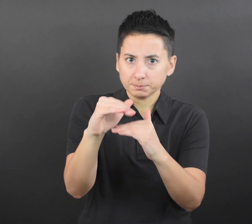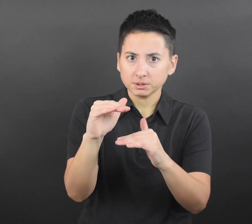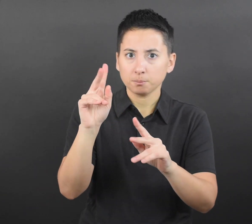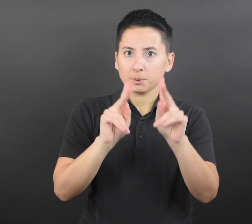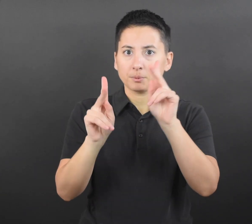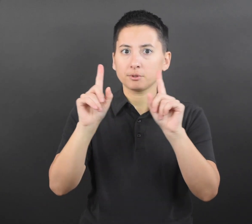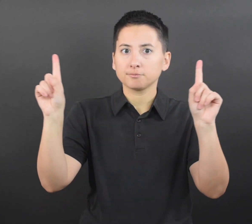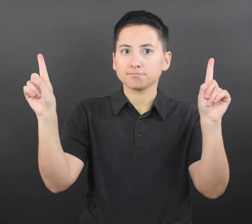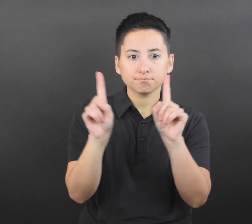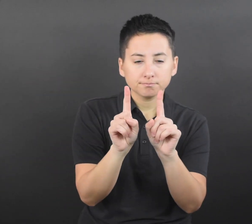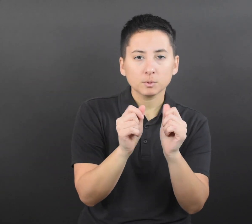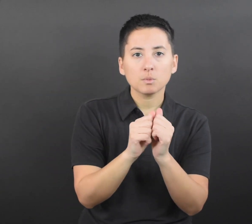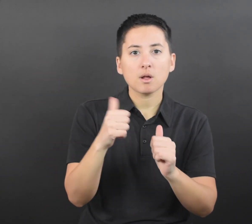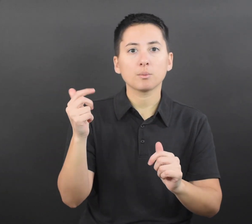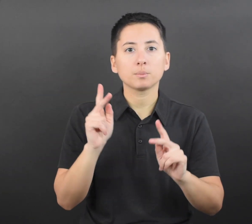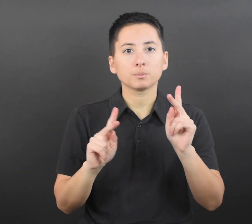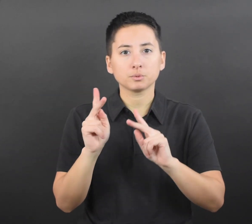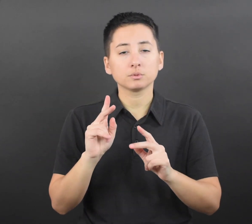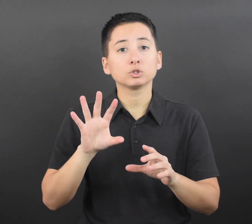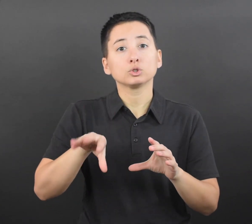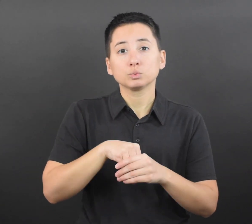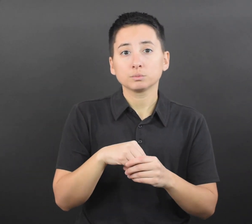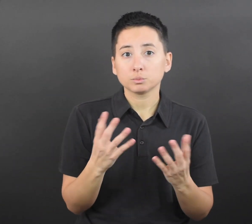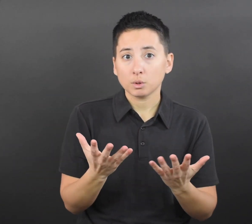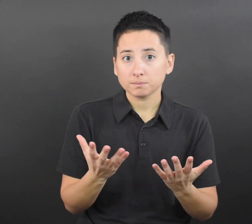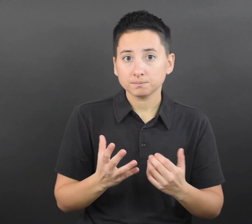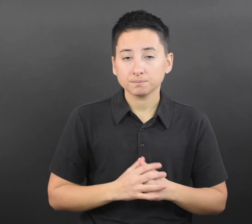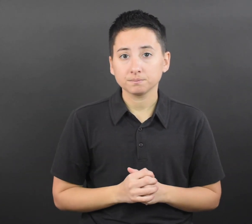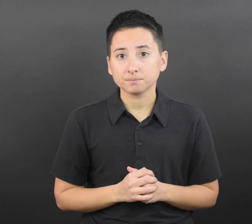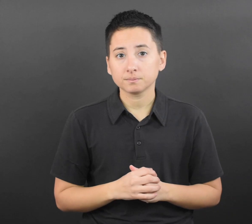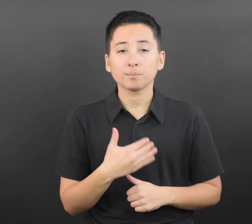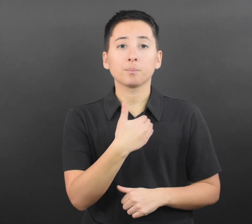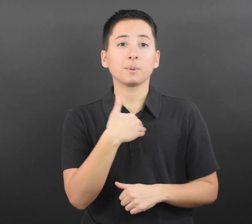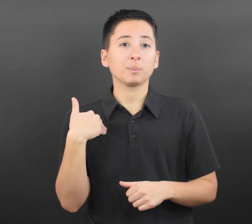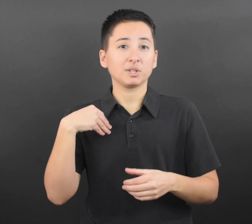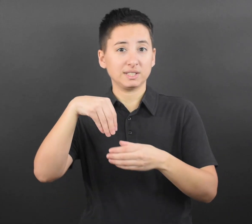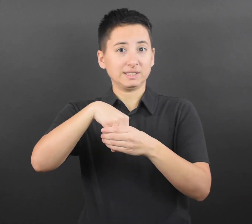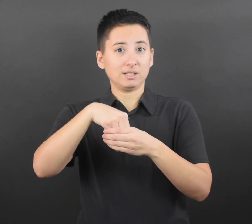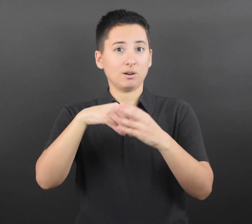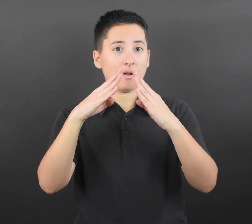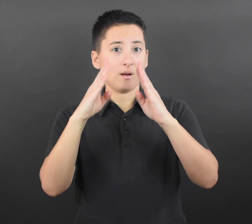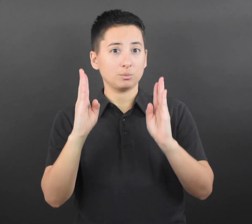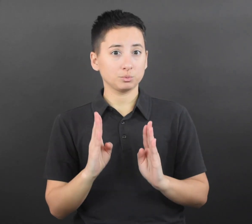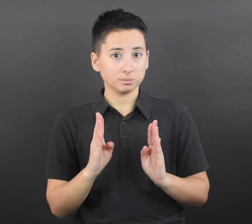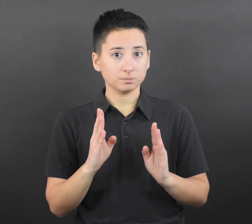make every effort to limit the person’s contact with other people, including members of their